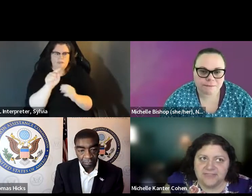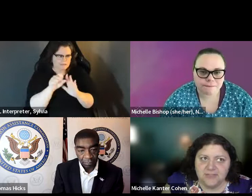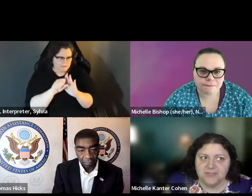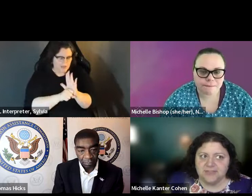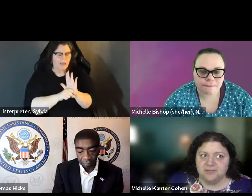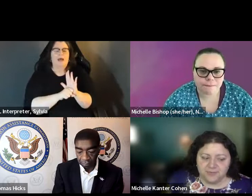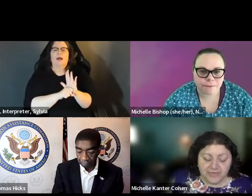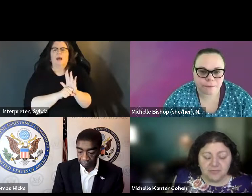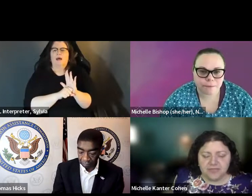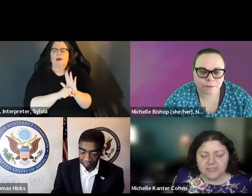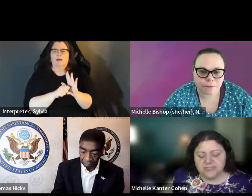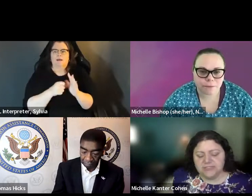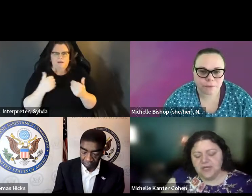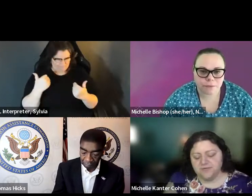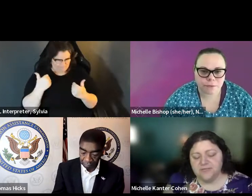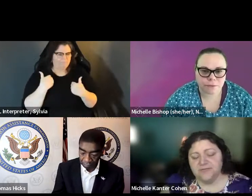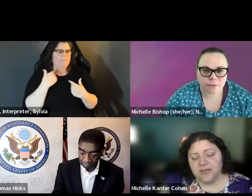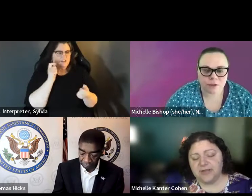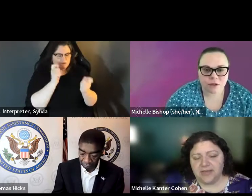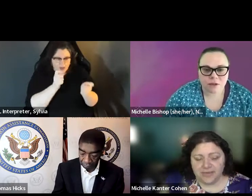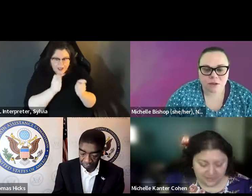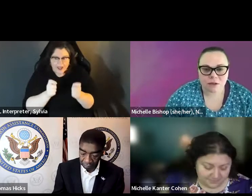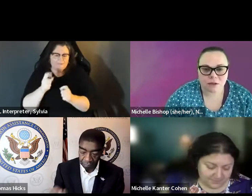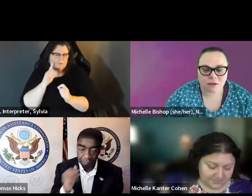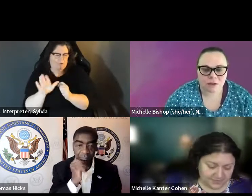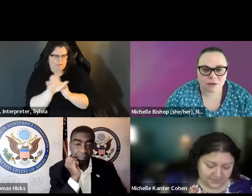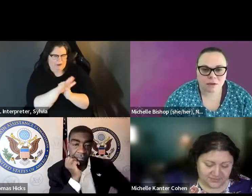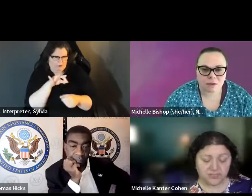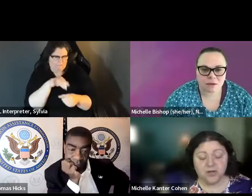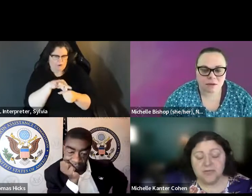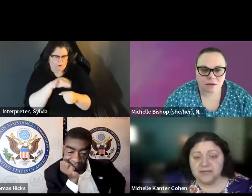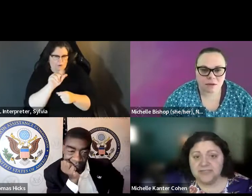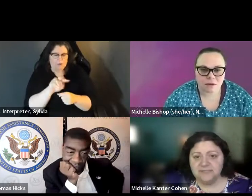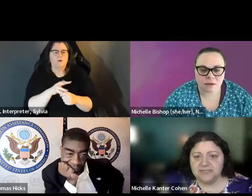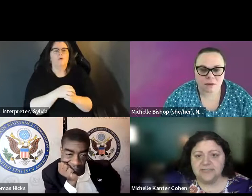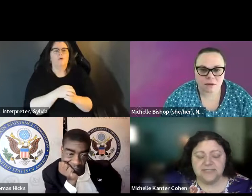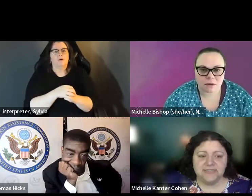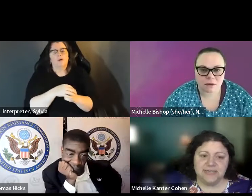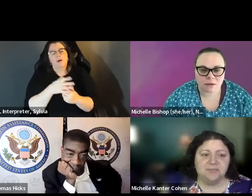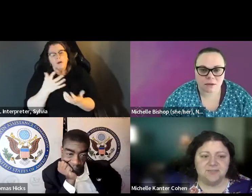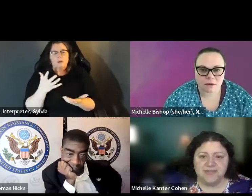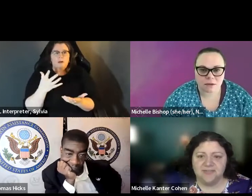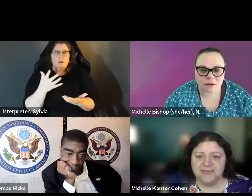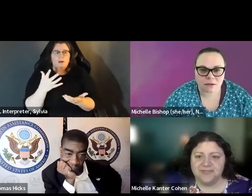the changes really are, you know -- that's what we're seeing right now, is places that are experiencing changes